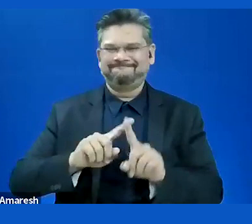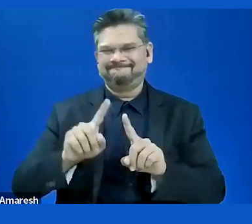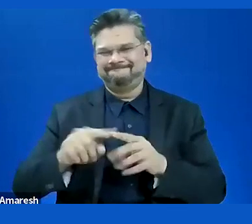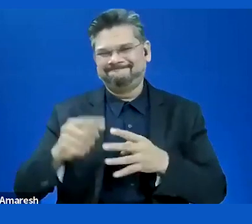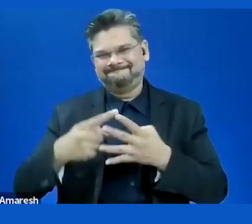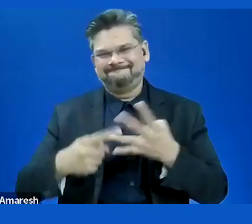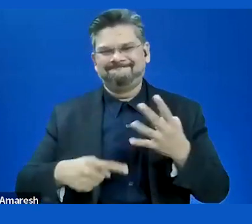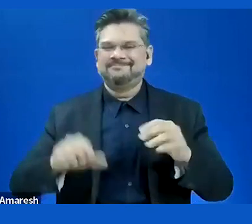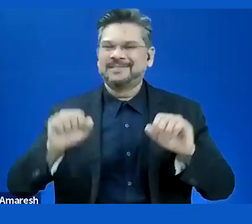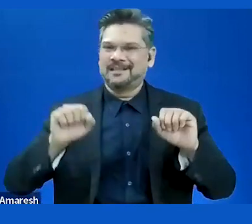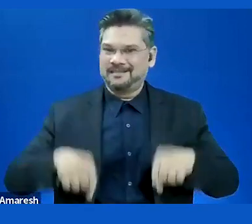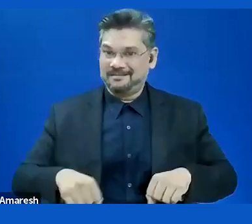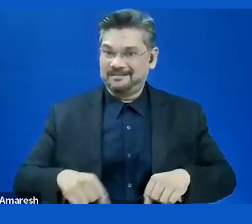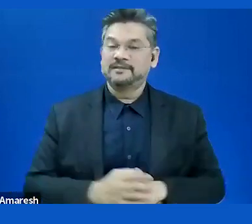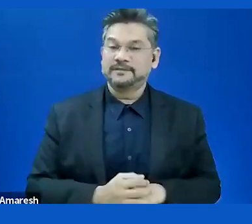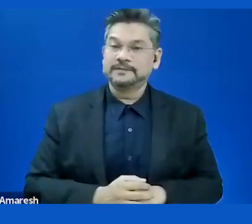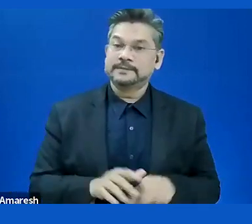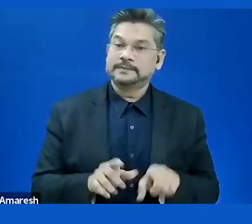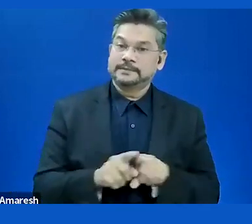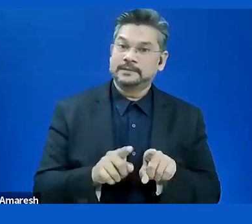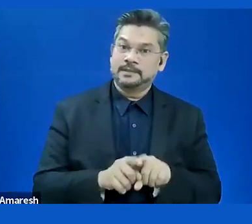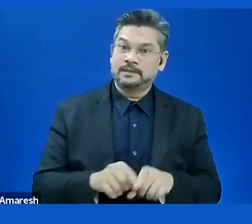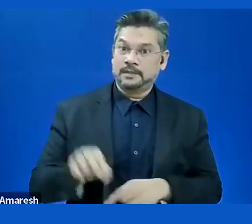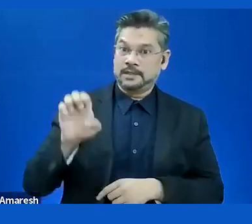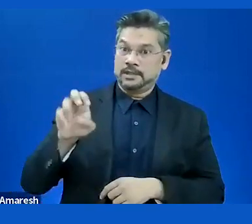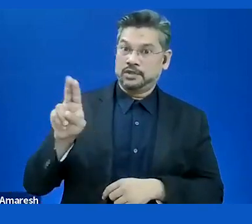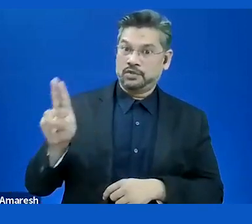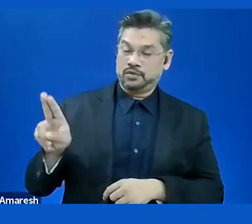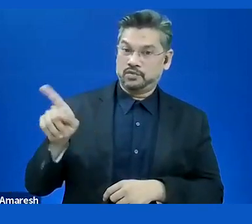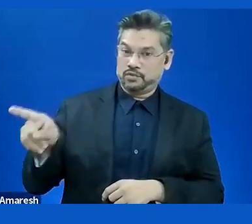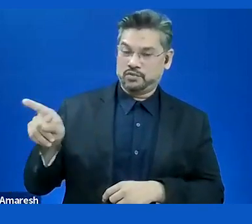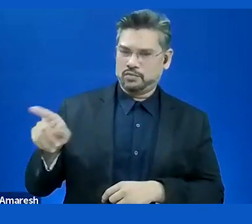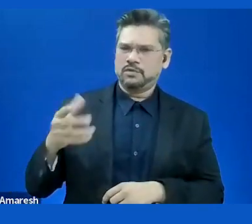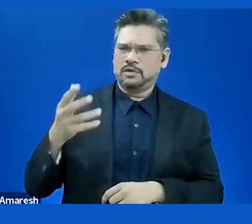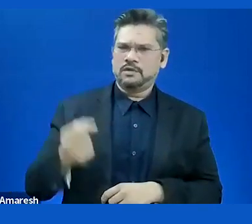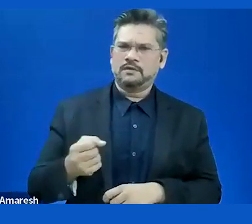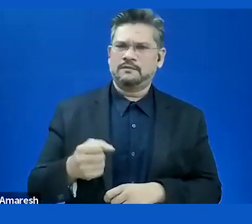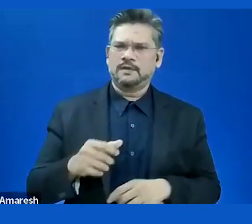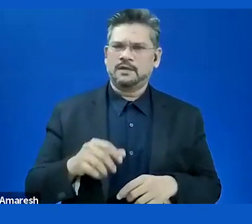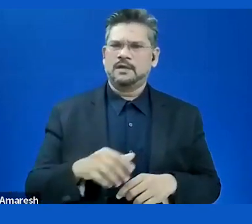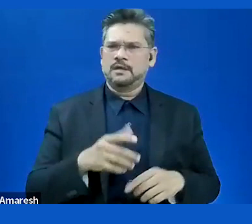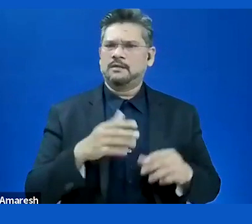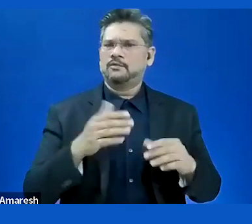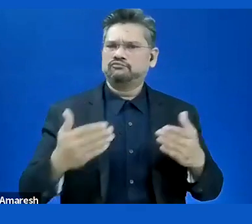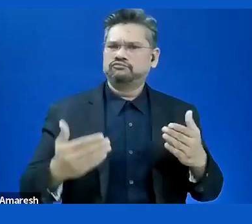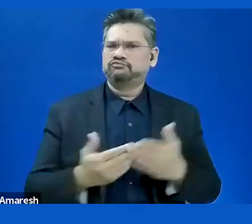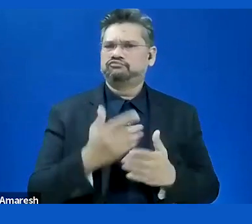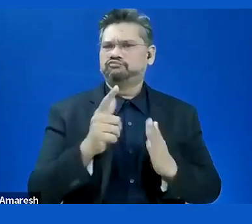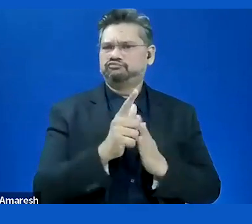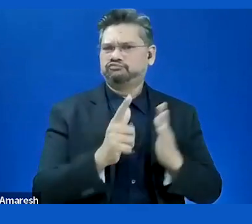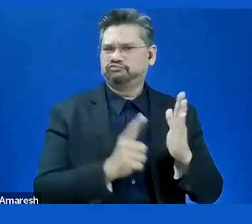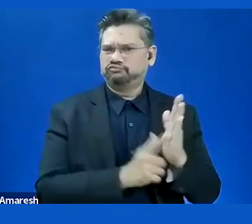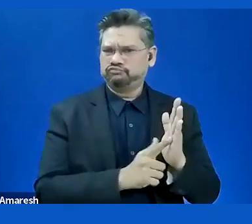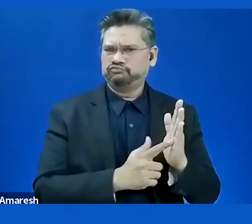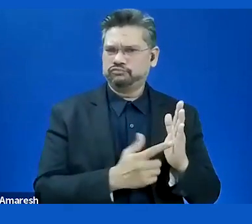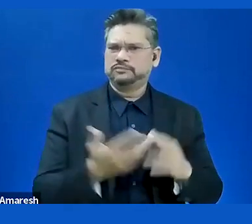Directive in the Accessibility Act enters into force speaks about maximizing the foreseeable